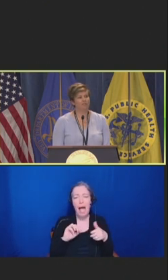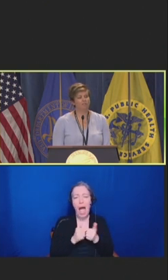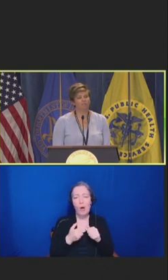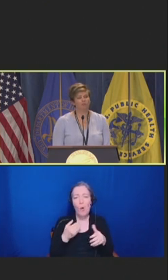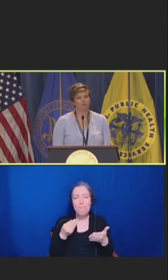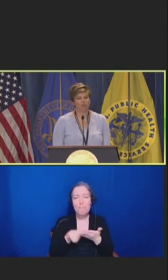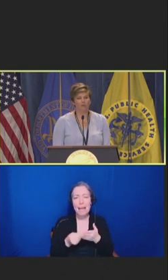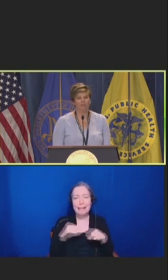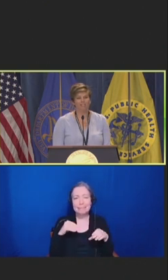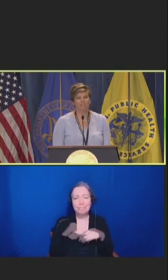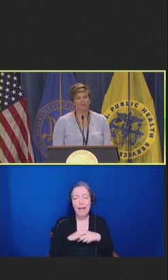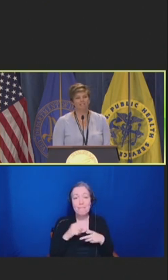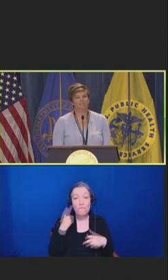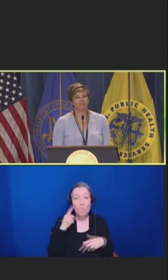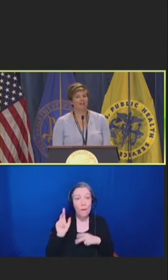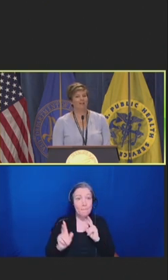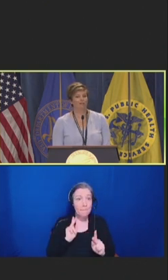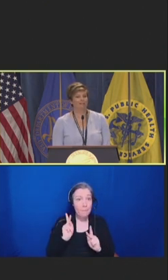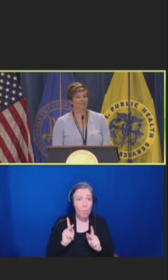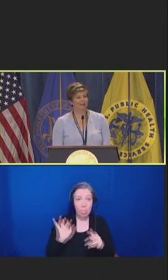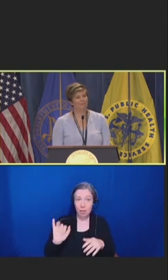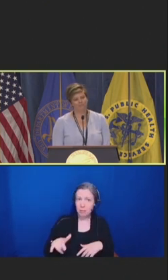people know that these vaccines are now free to them.